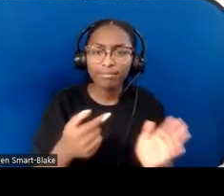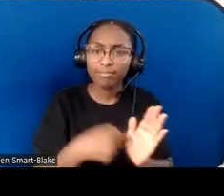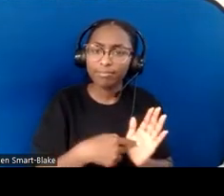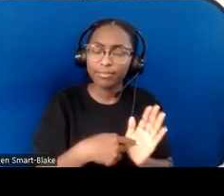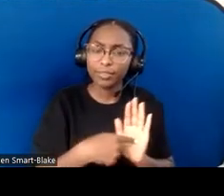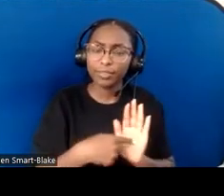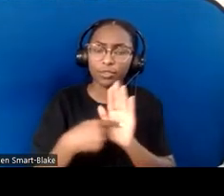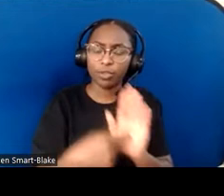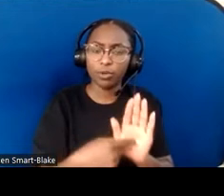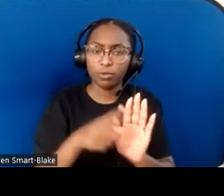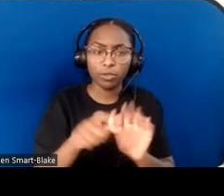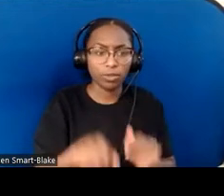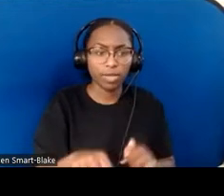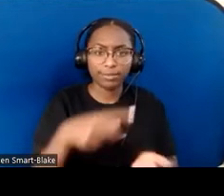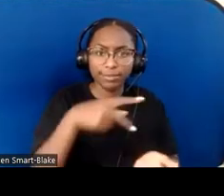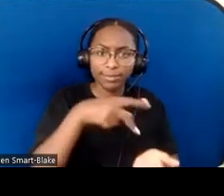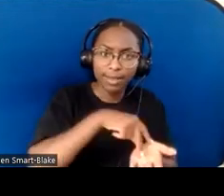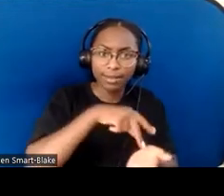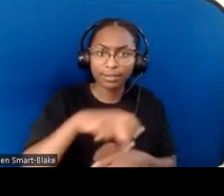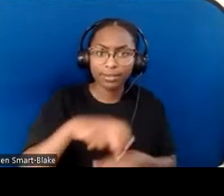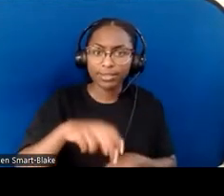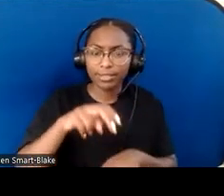"all of that is absolutely okay."